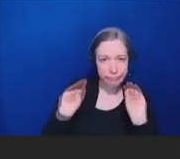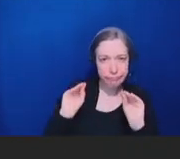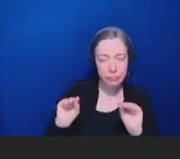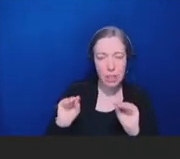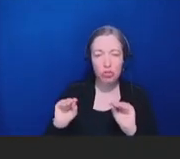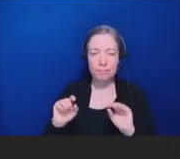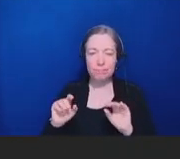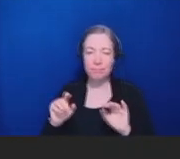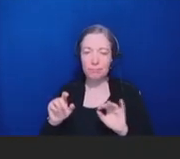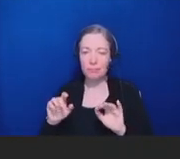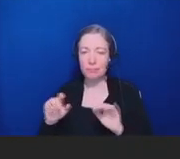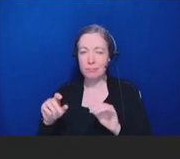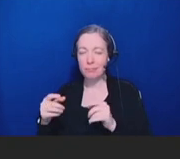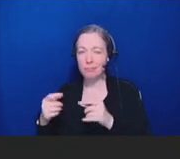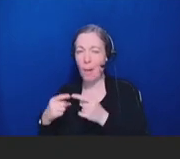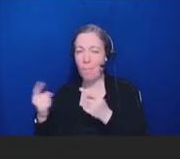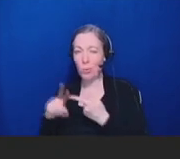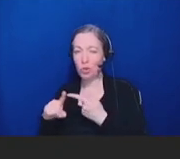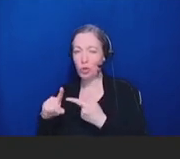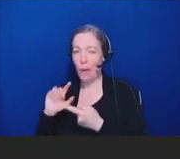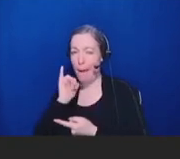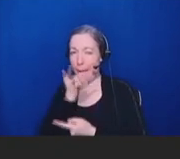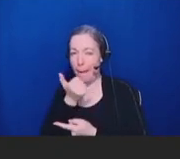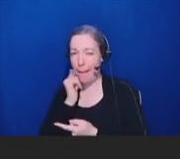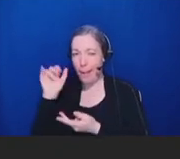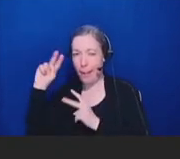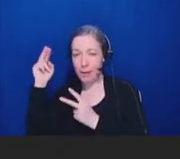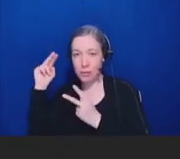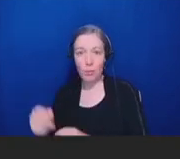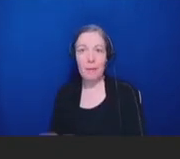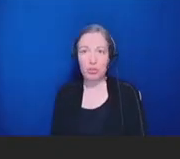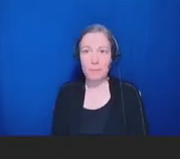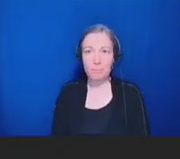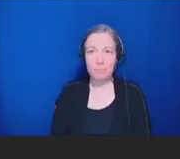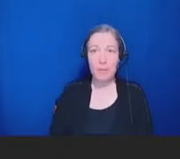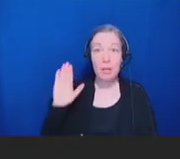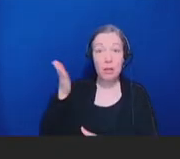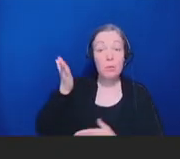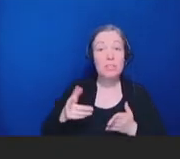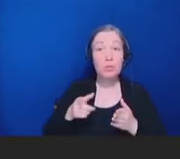Califf is the 25th commissioner of Food and Drugs. He will be joining us remotely to provide